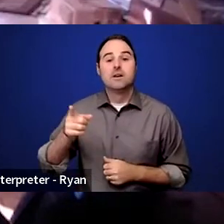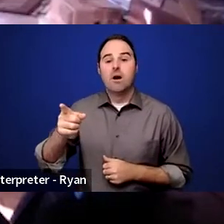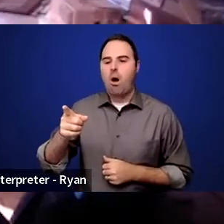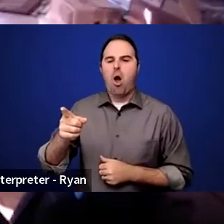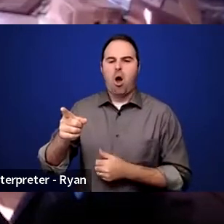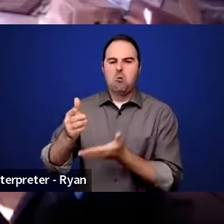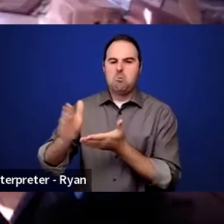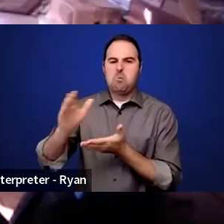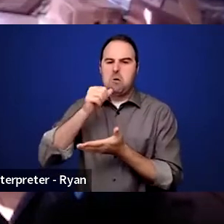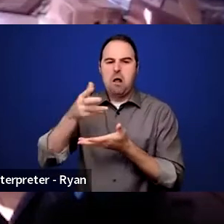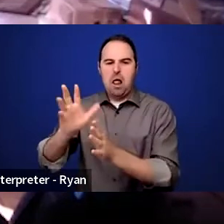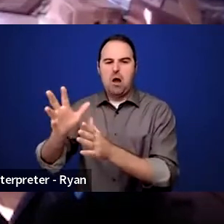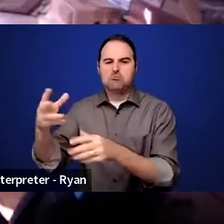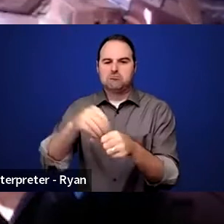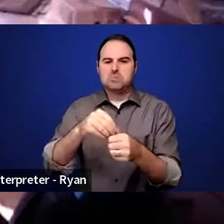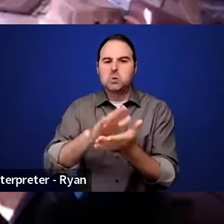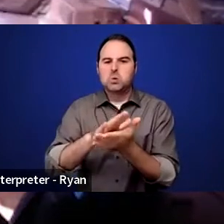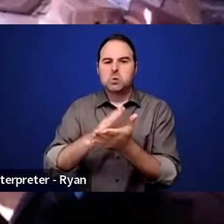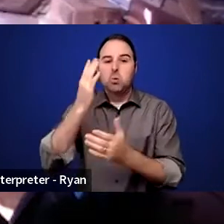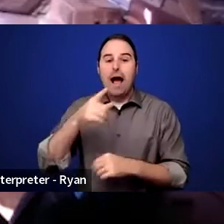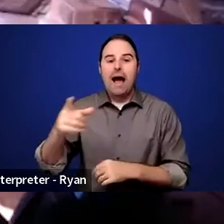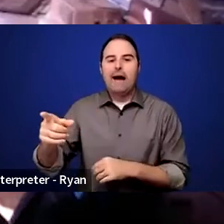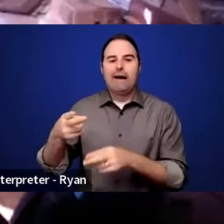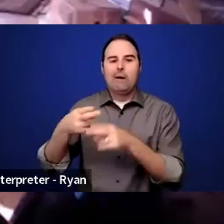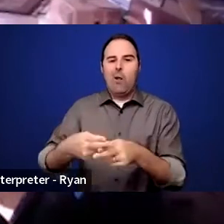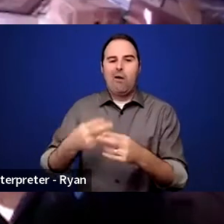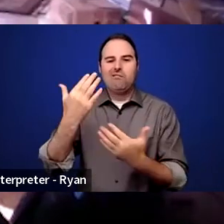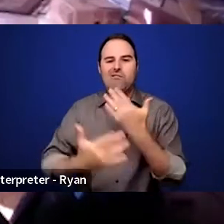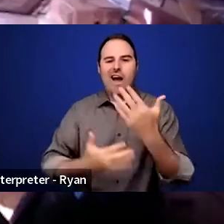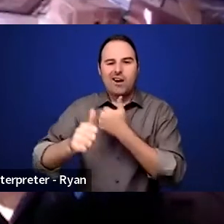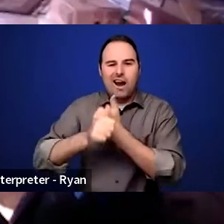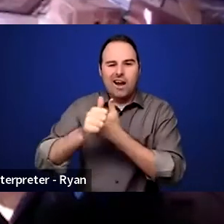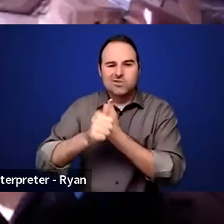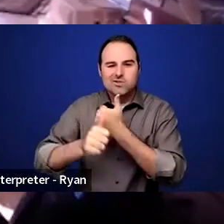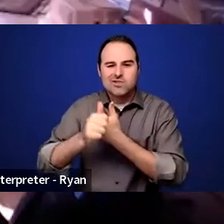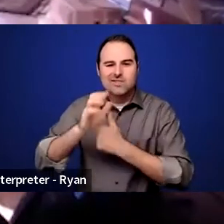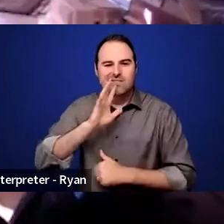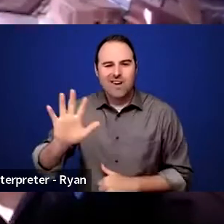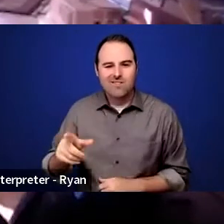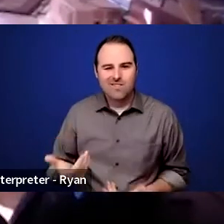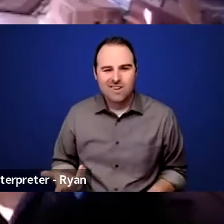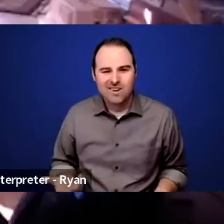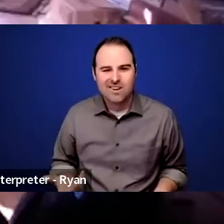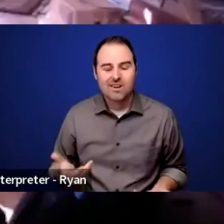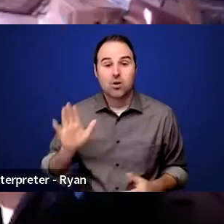because she was considered a fire hazard at the age of five. Her parents played a strong role in fighting